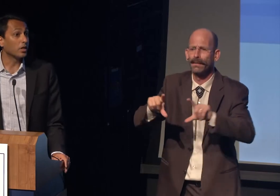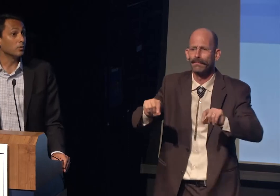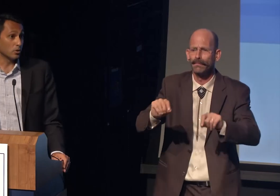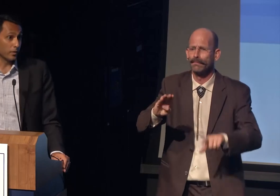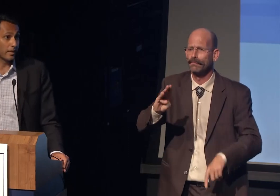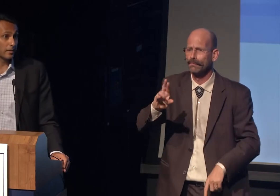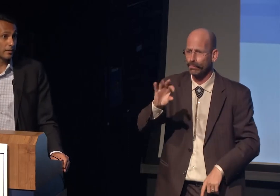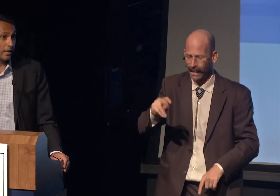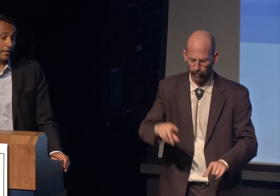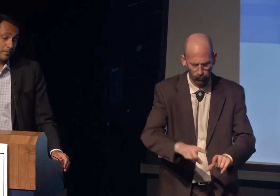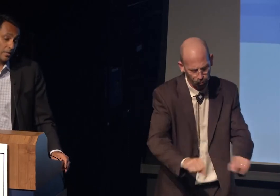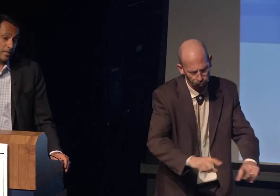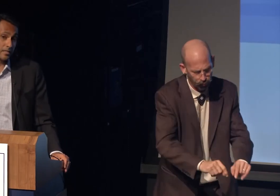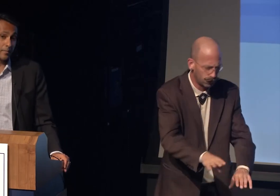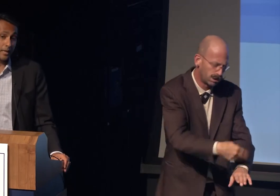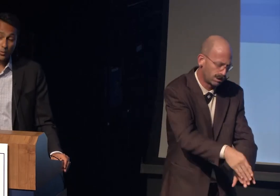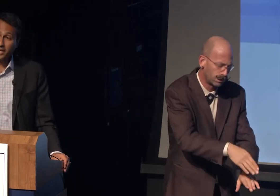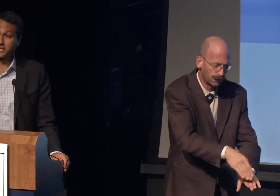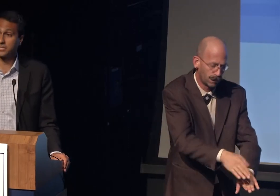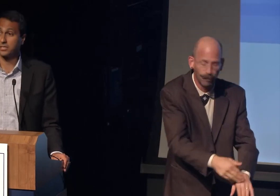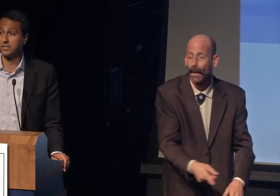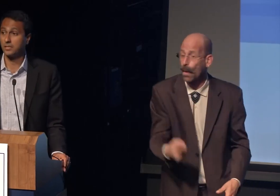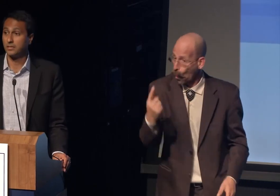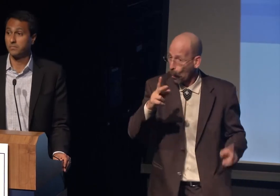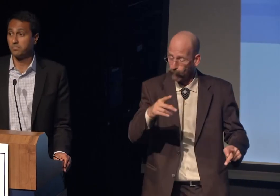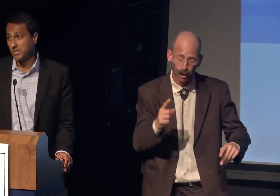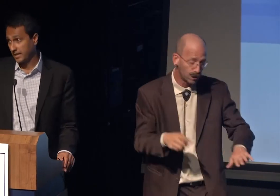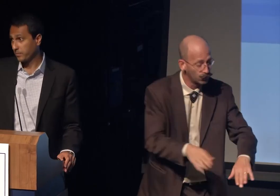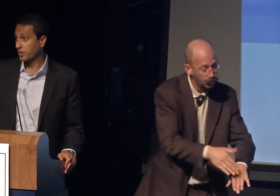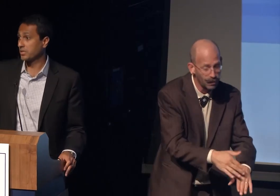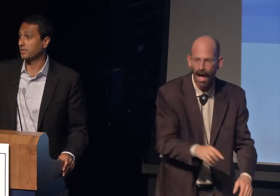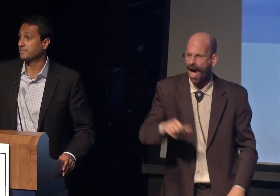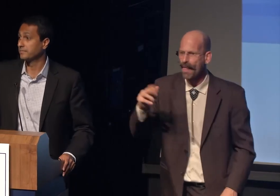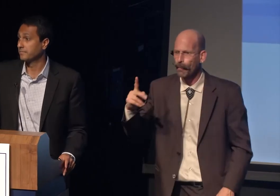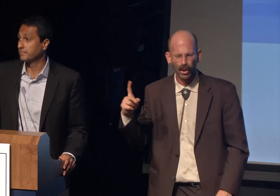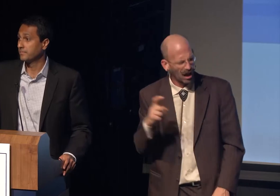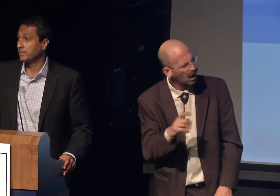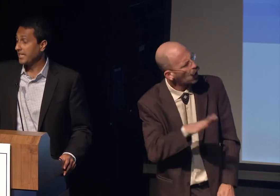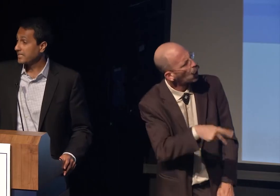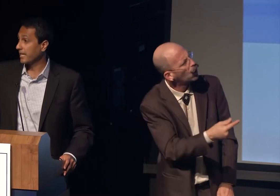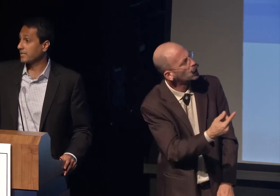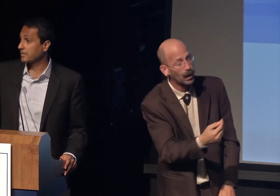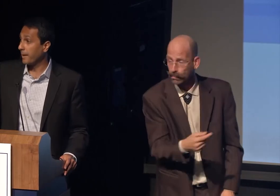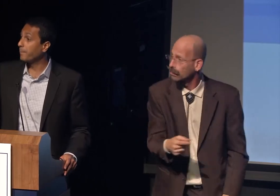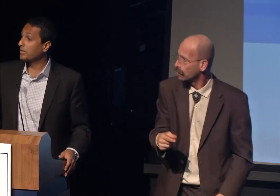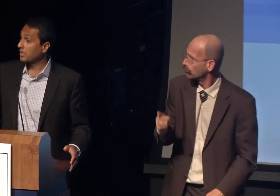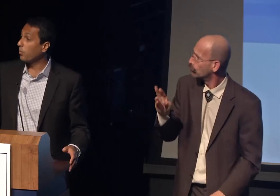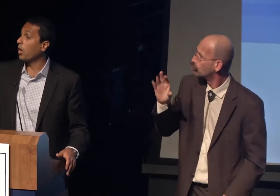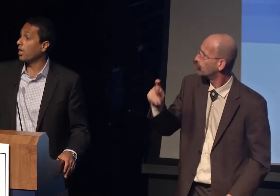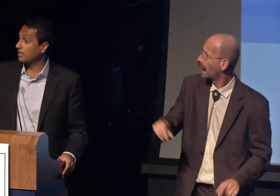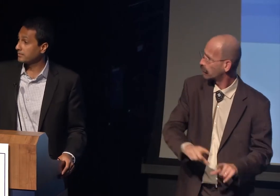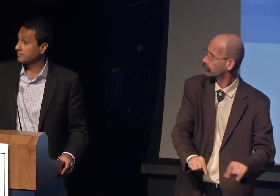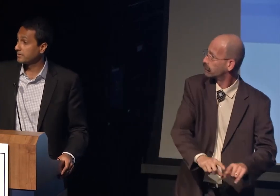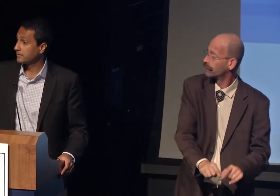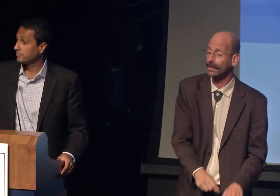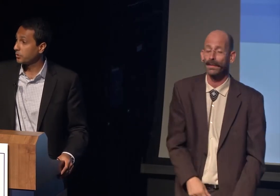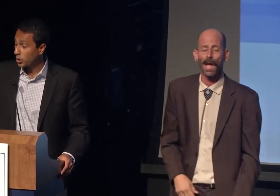and says "what are you doing?" and he says "I'm laying bricks." The second person, he says "I'm building a wall."